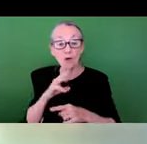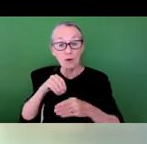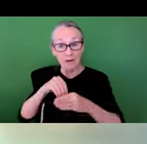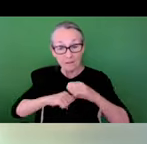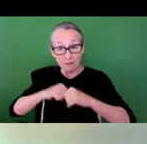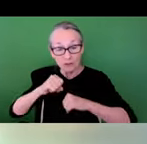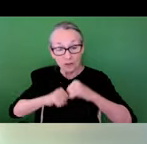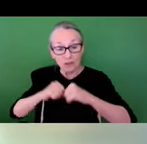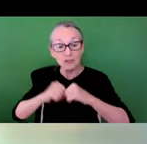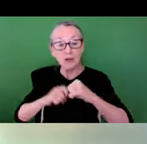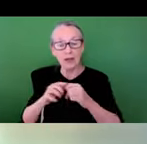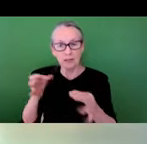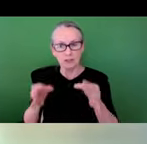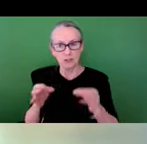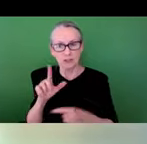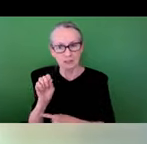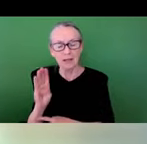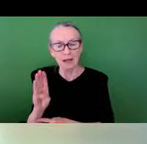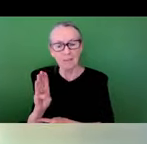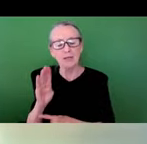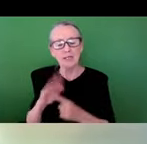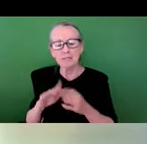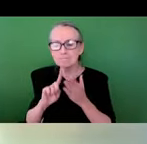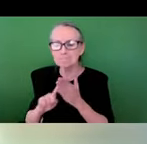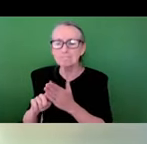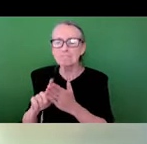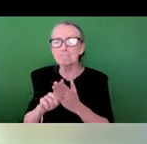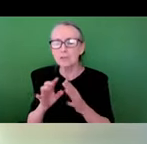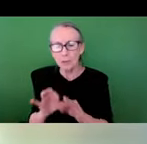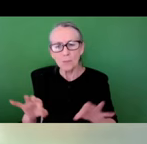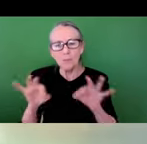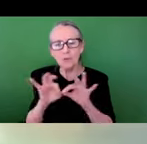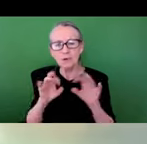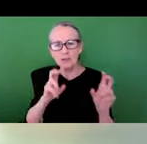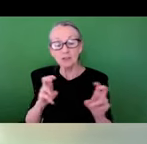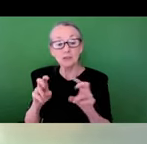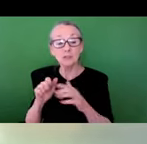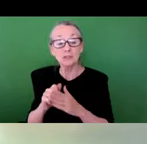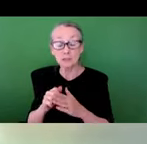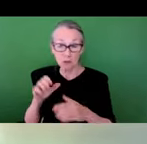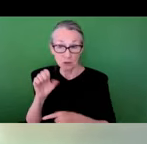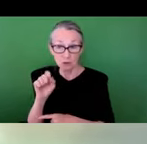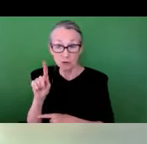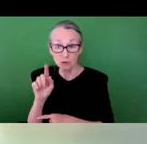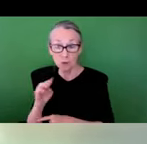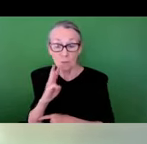where he and his colleagues explore critical intersecting issues such as stormwater infrastructure, social vulnerability